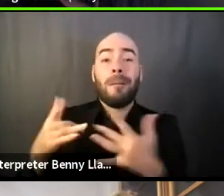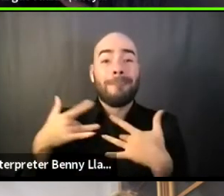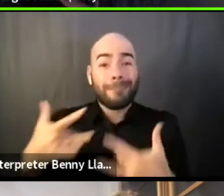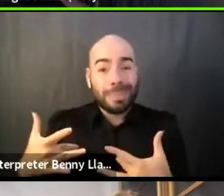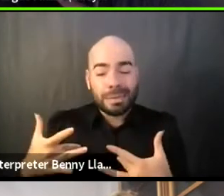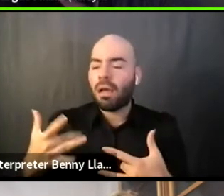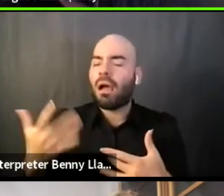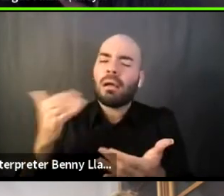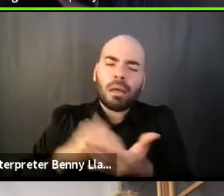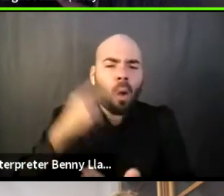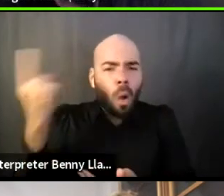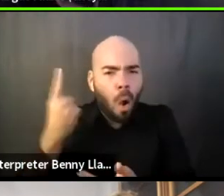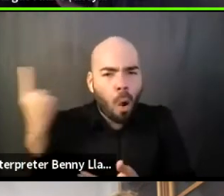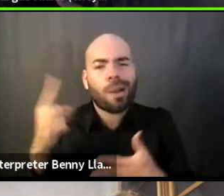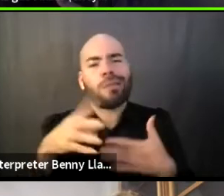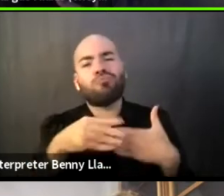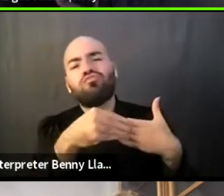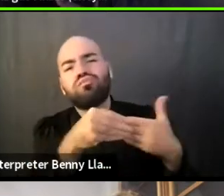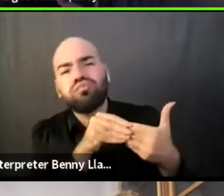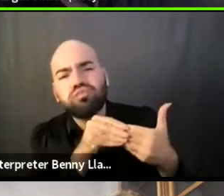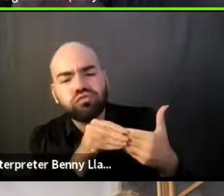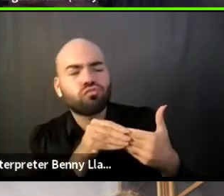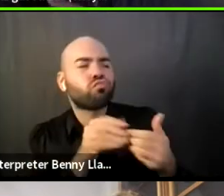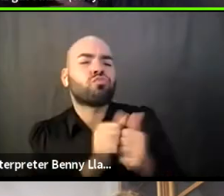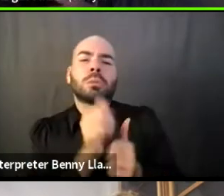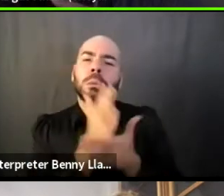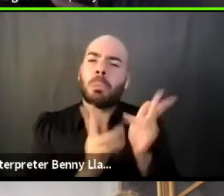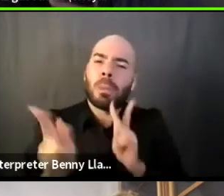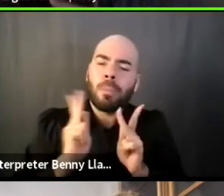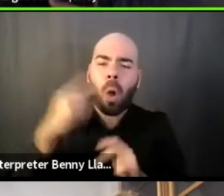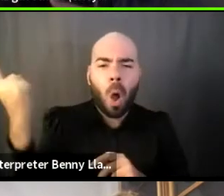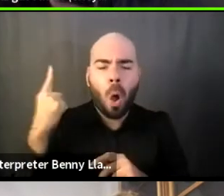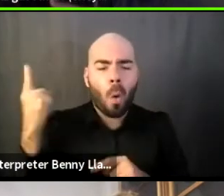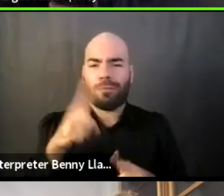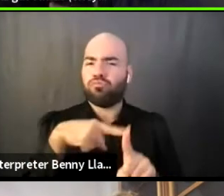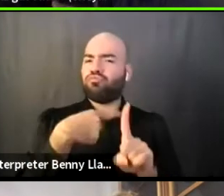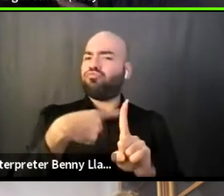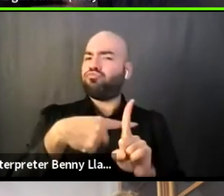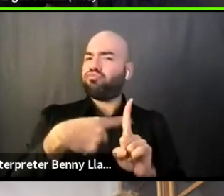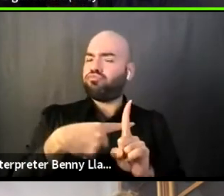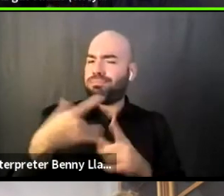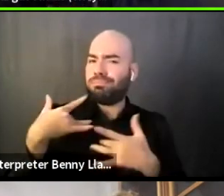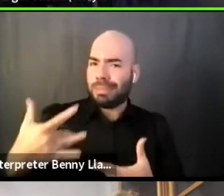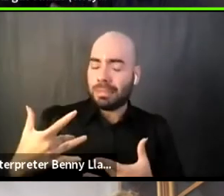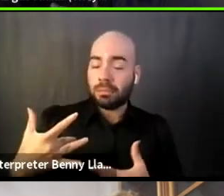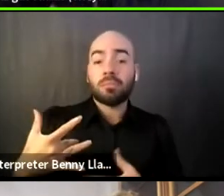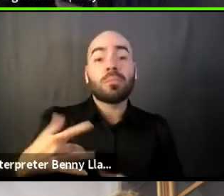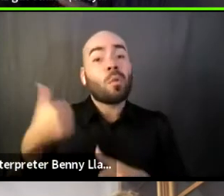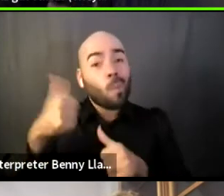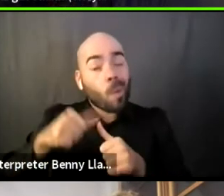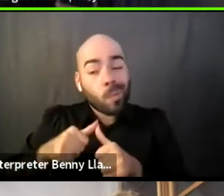and also I, as it's been mentioned prior, when there's reparations or there's an attempt